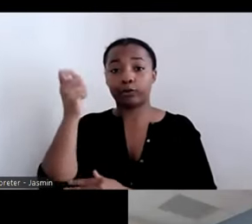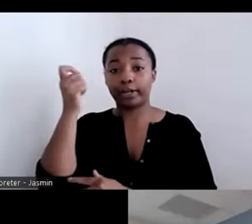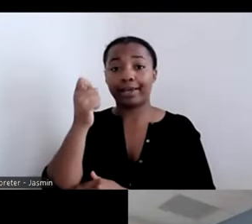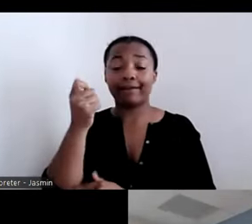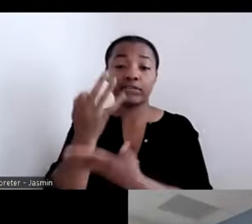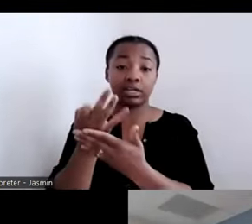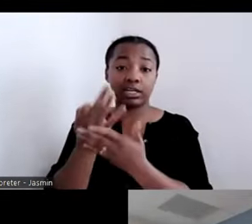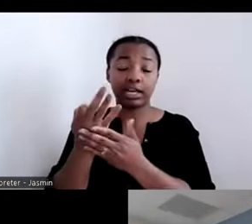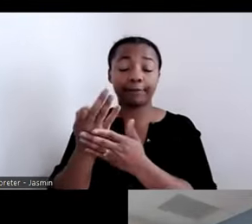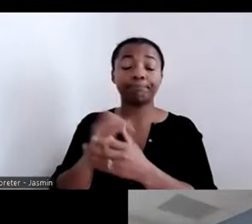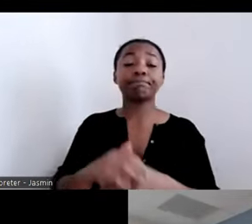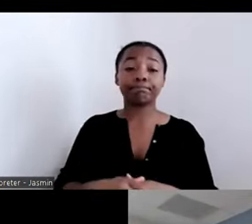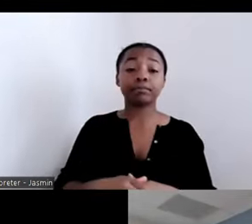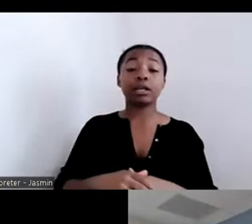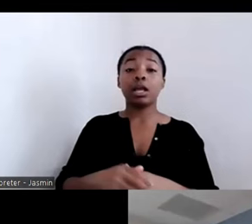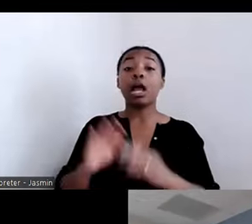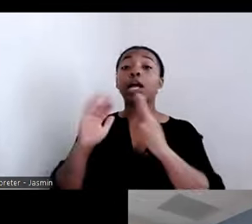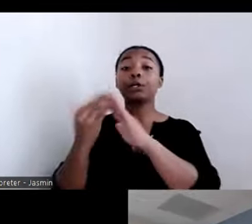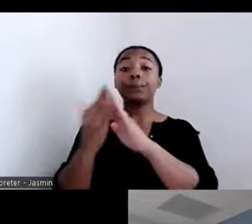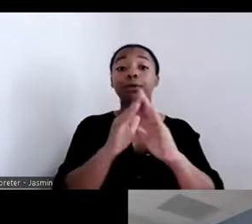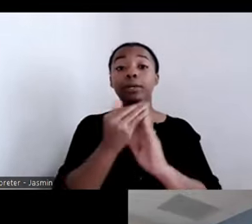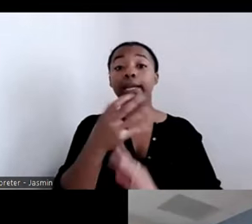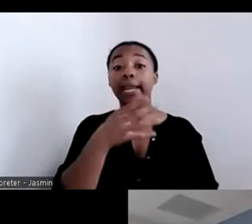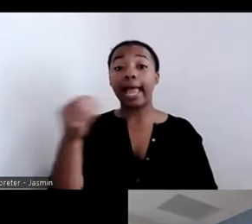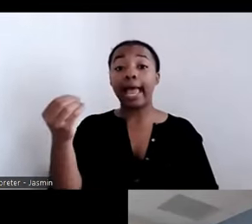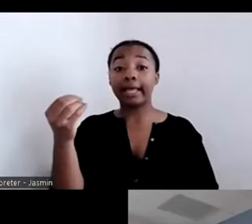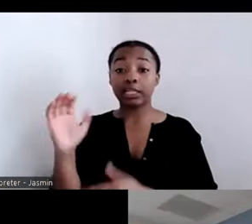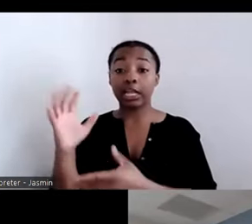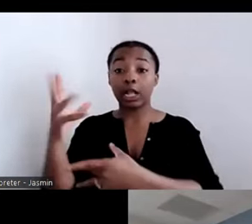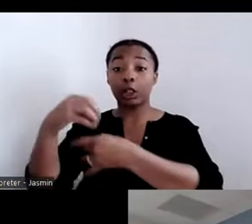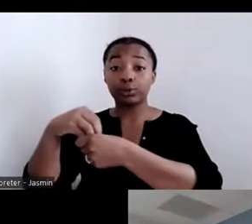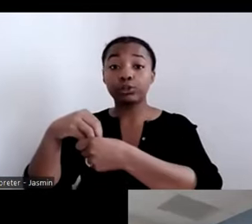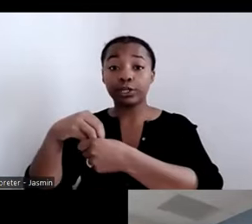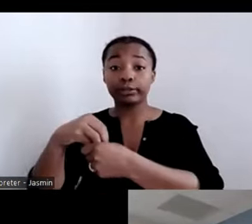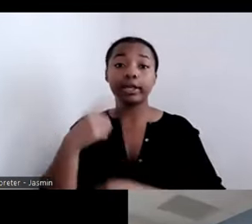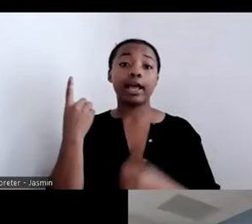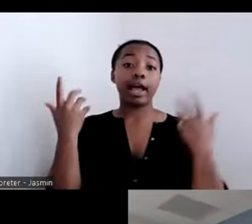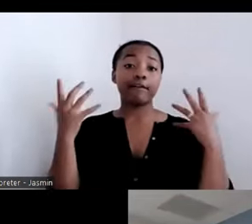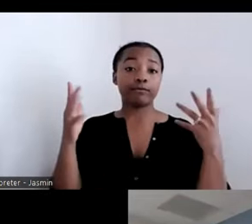becoming a thing. So we are always looking for partnerships and funding